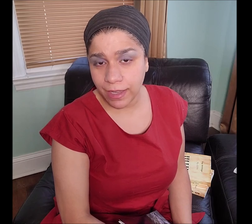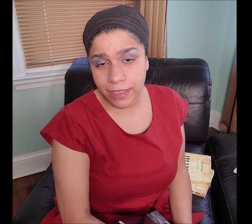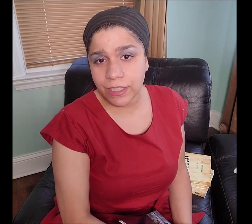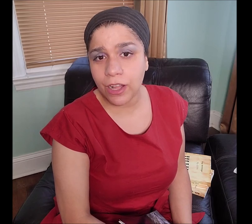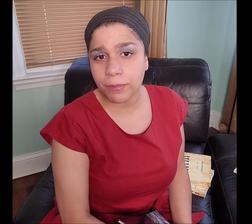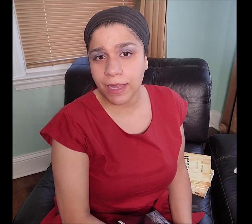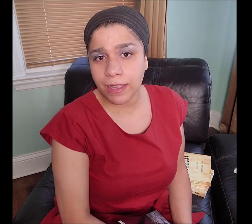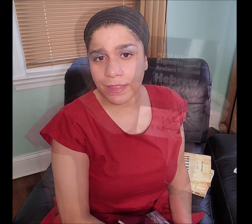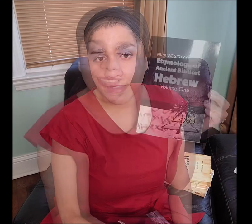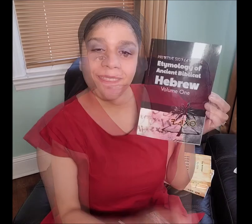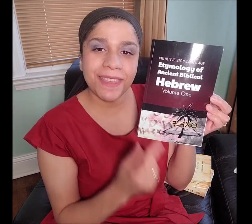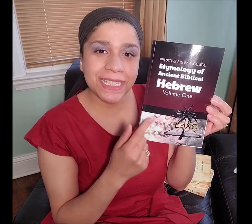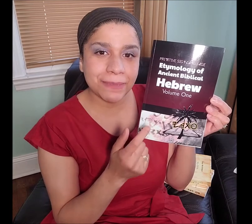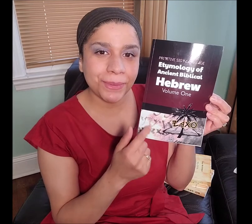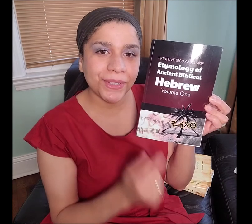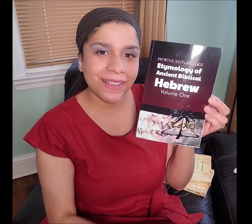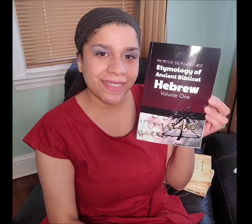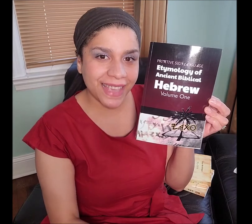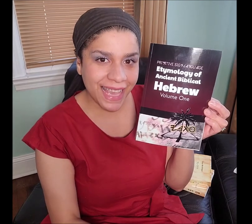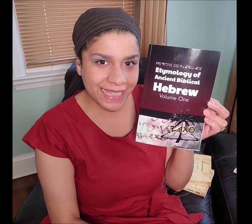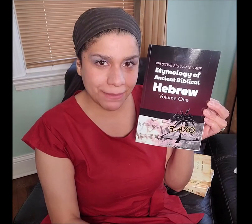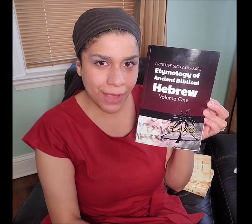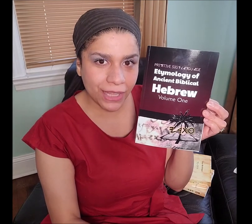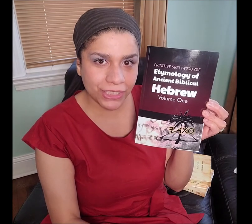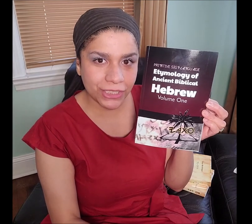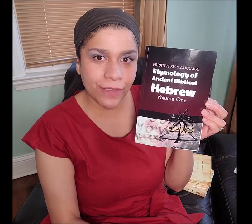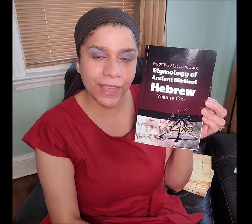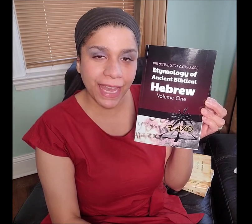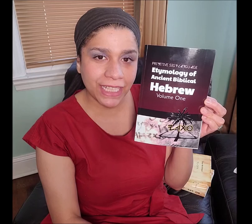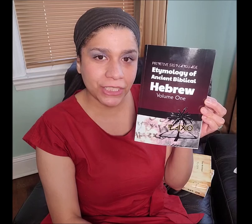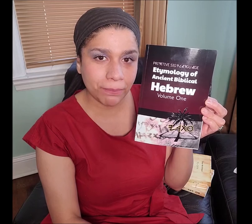and it's called "Manakahthey 𐤌𐤍𐤇𐤕𐤉". In this book, "The Etymology of Ancient